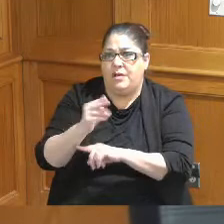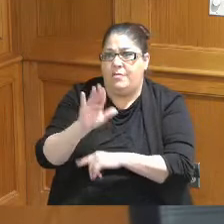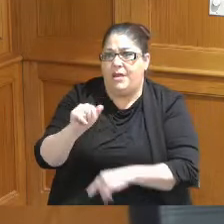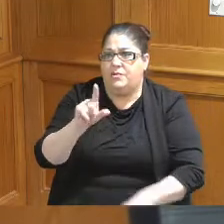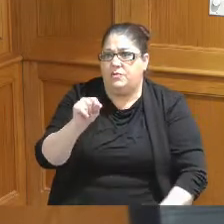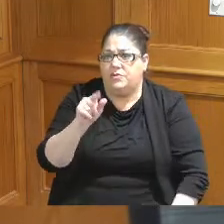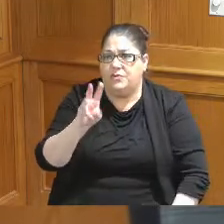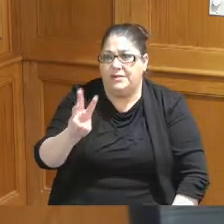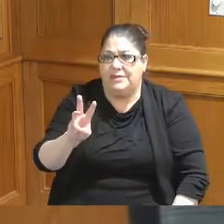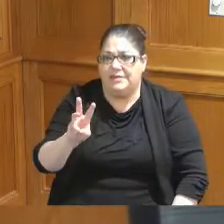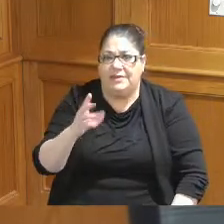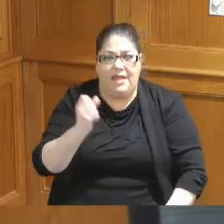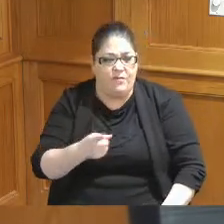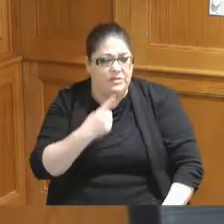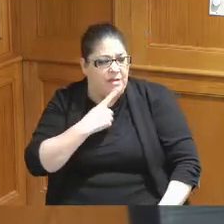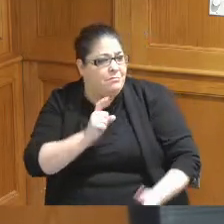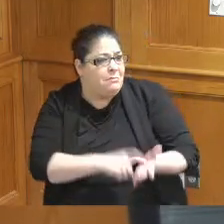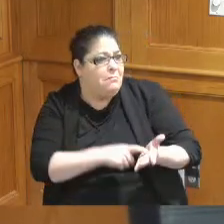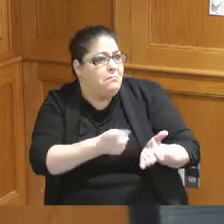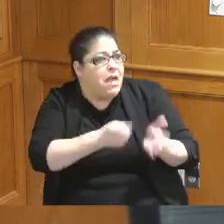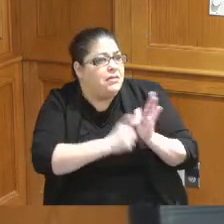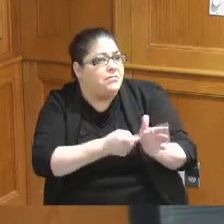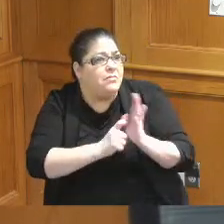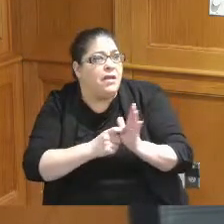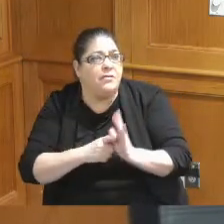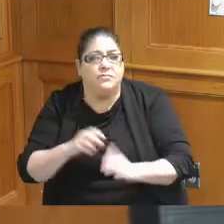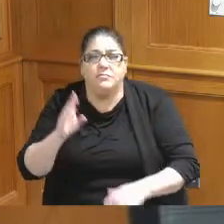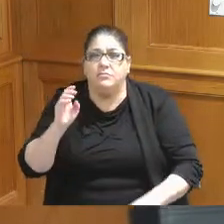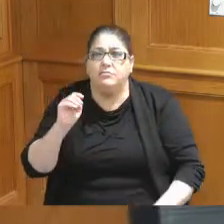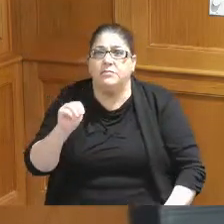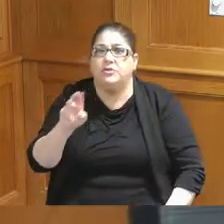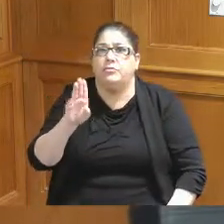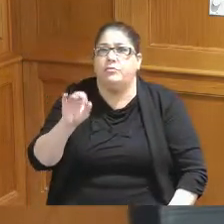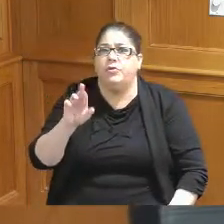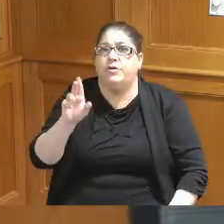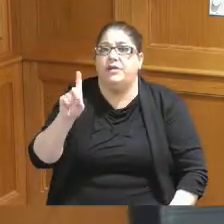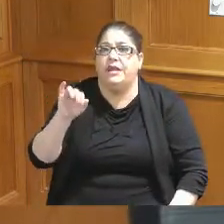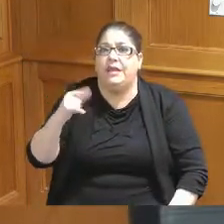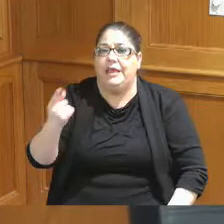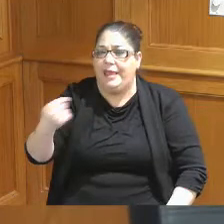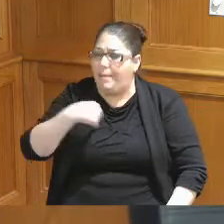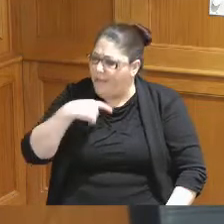everyone was saying we got to do it I remember Mr Burton came in we got to do it I remember we were